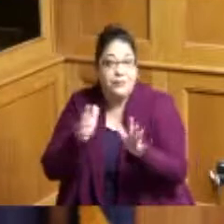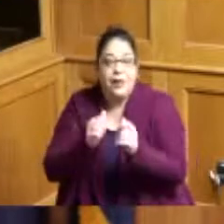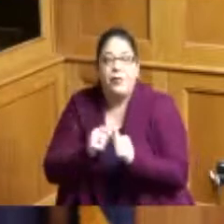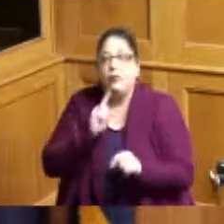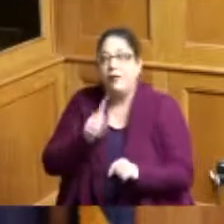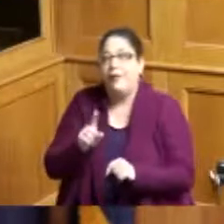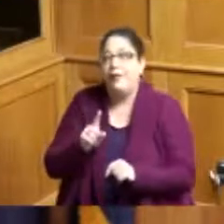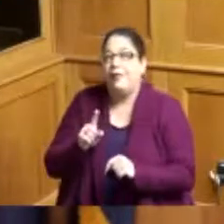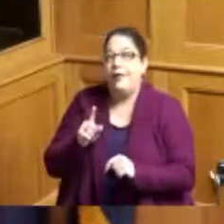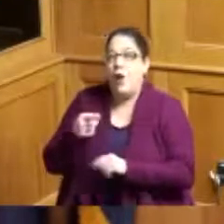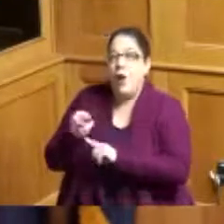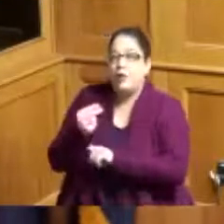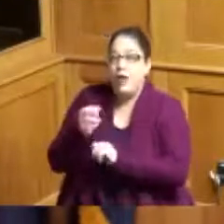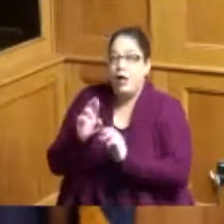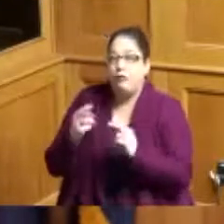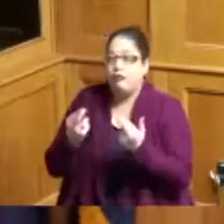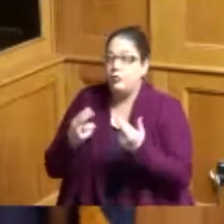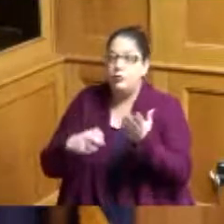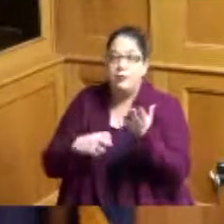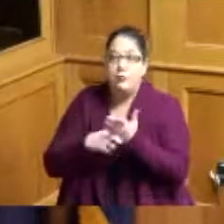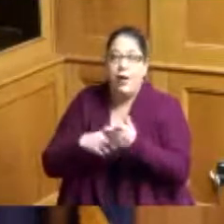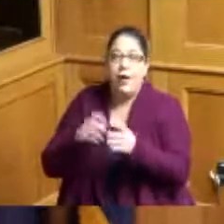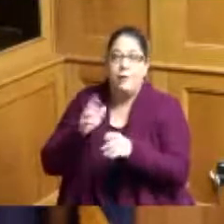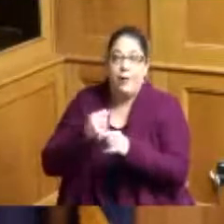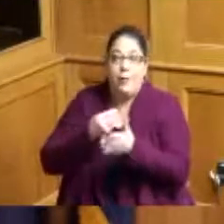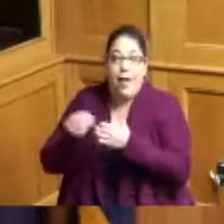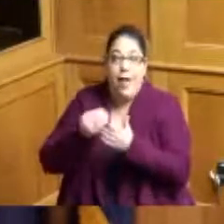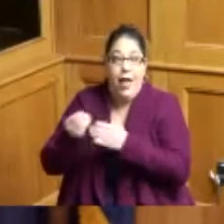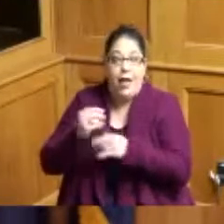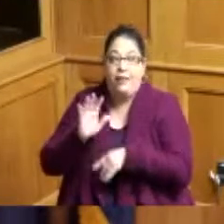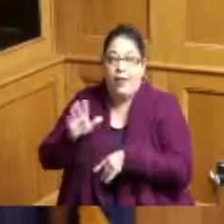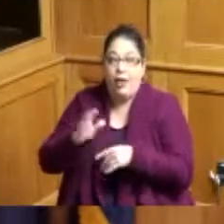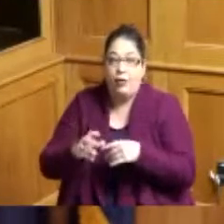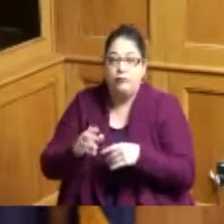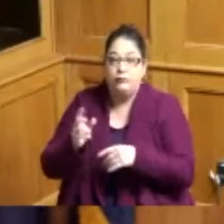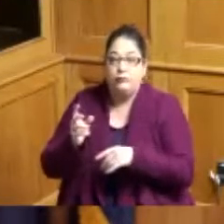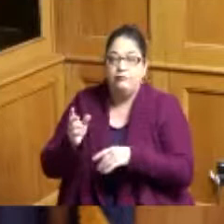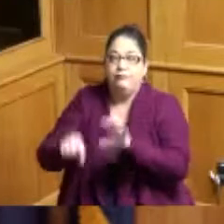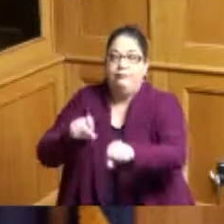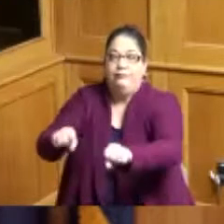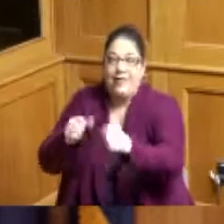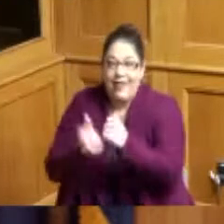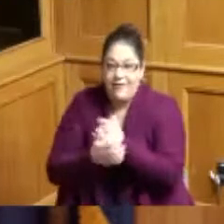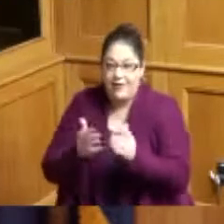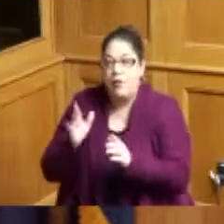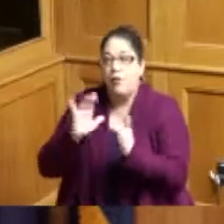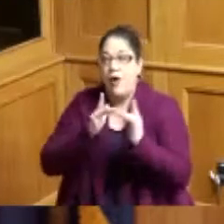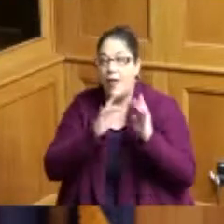and hotel rooms are ready to get booked so again they can go online and get that information